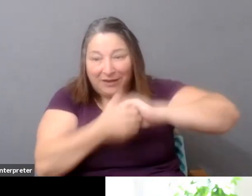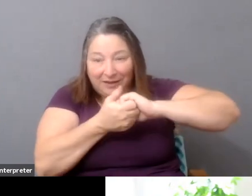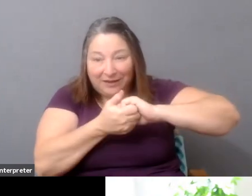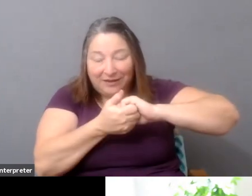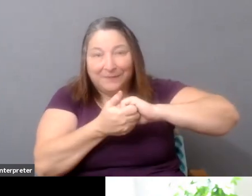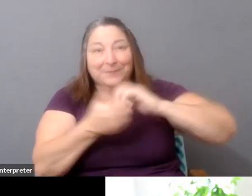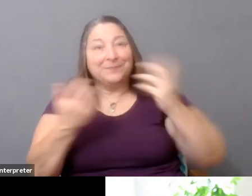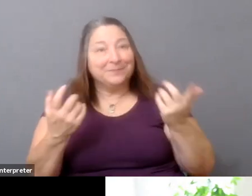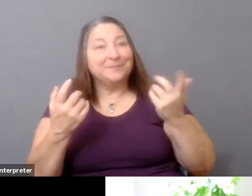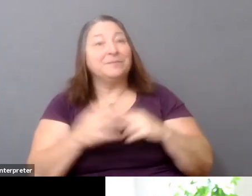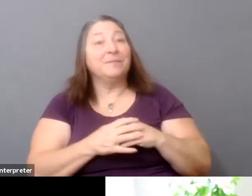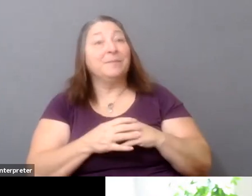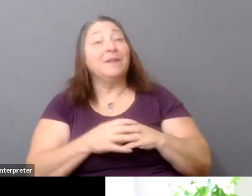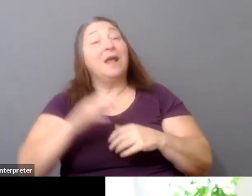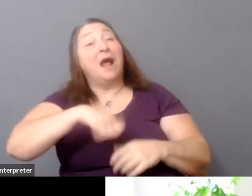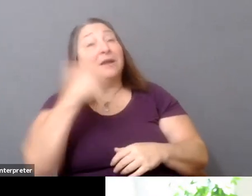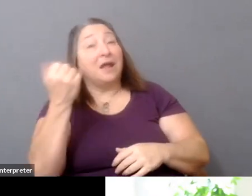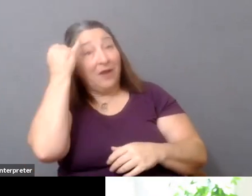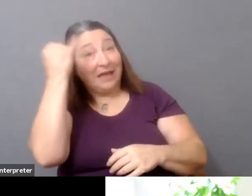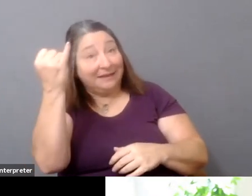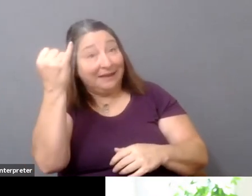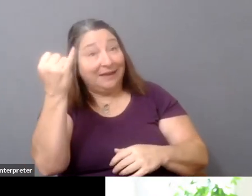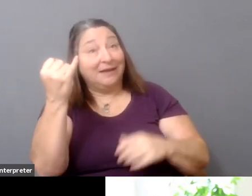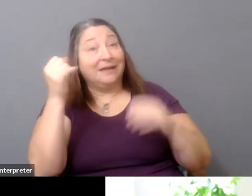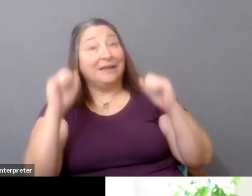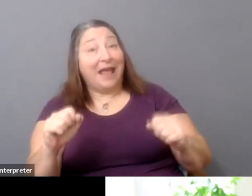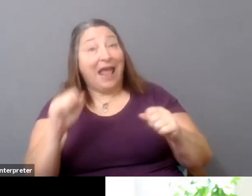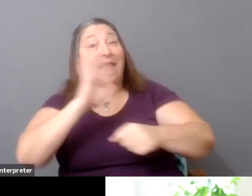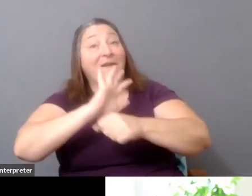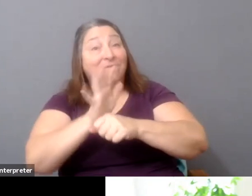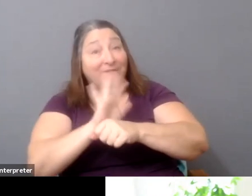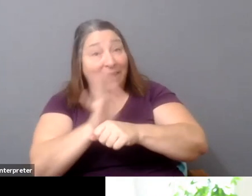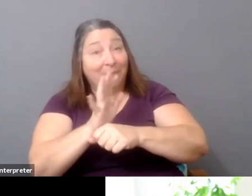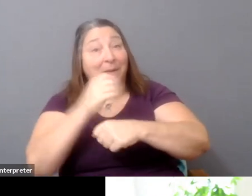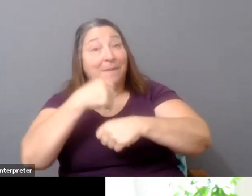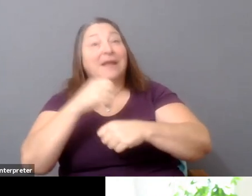Like, I threw out this idea on another panel. You know, could filmmakers-- could 500 filmmakers come